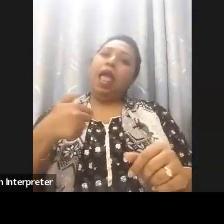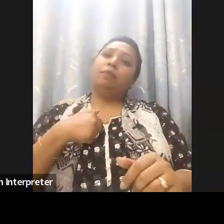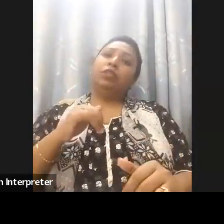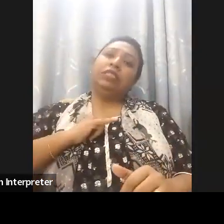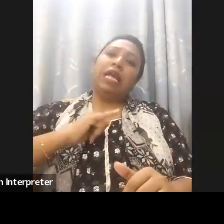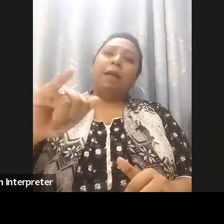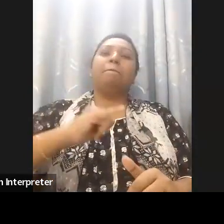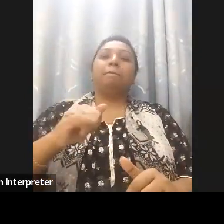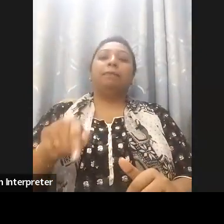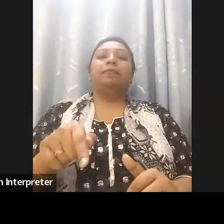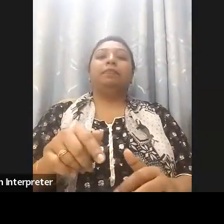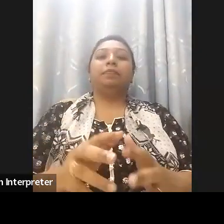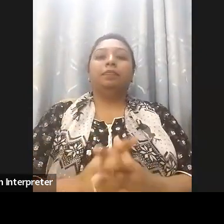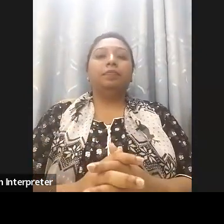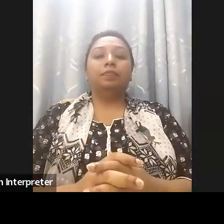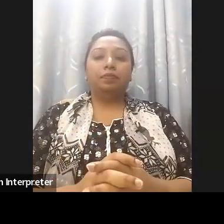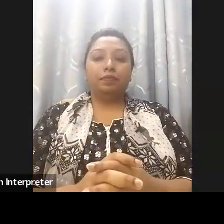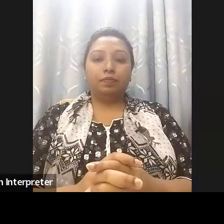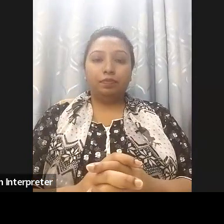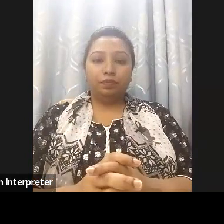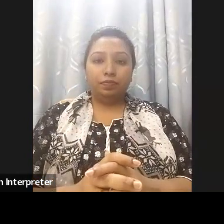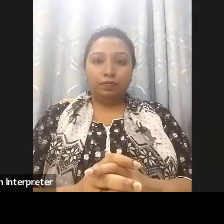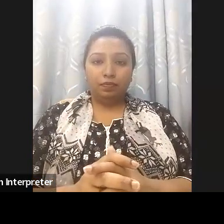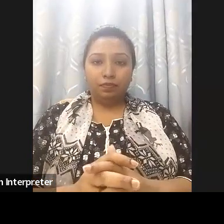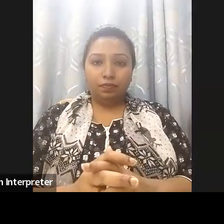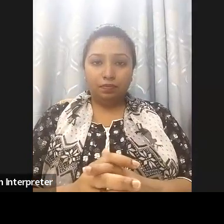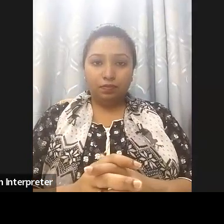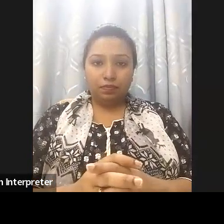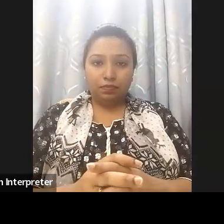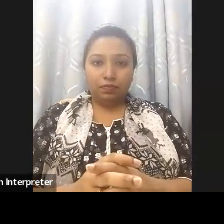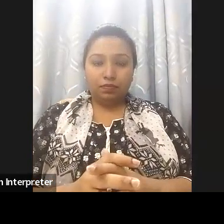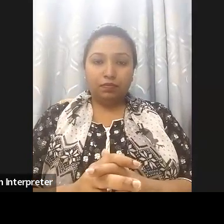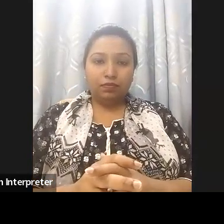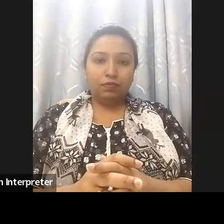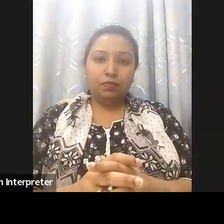doing this Smart Cities for All initiative what we work is exactly with the different cities with